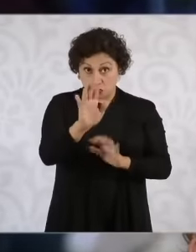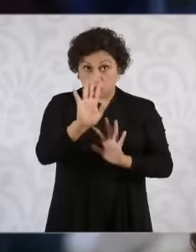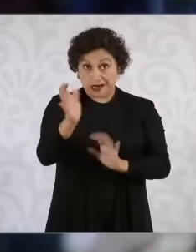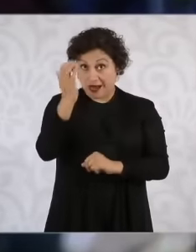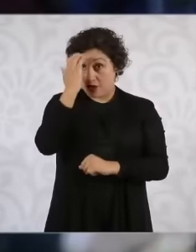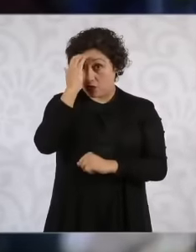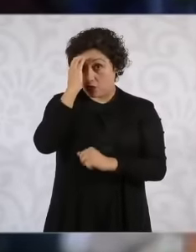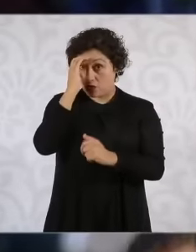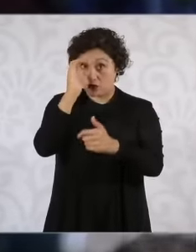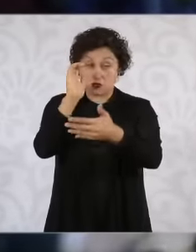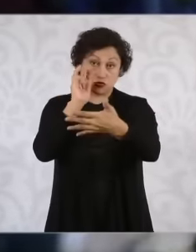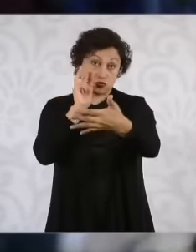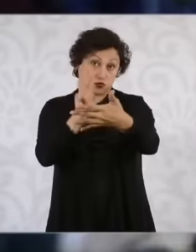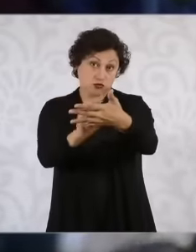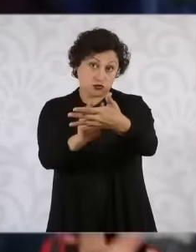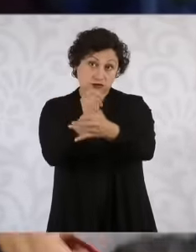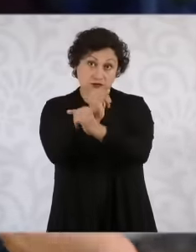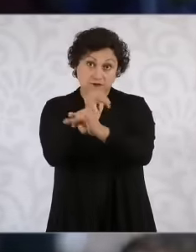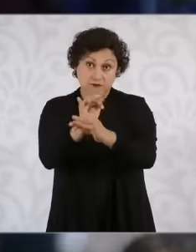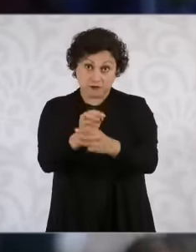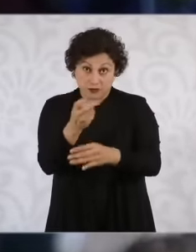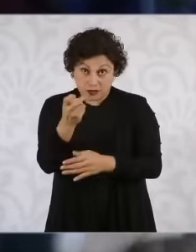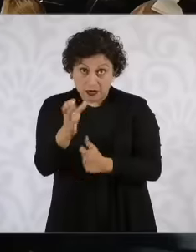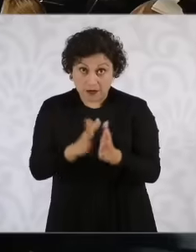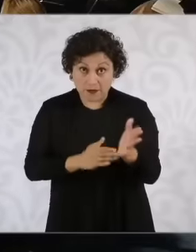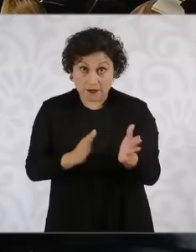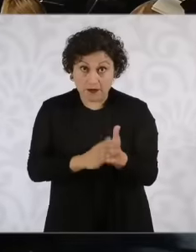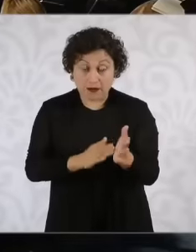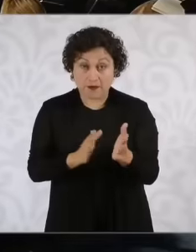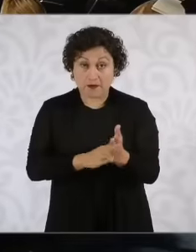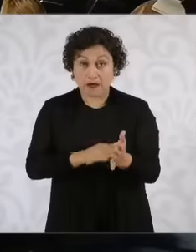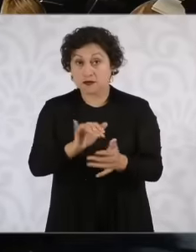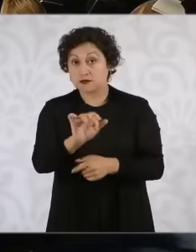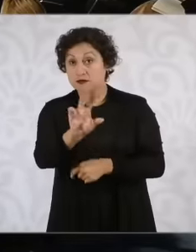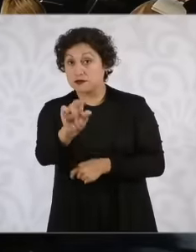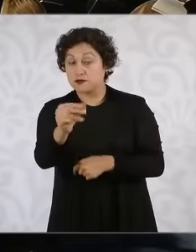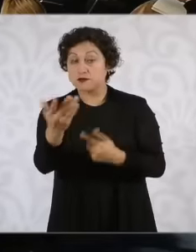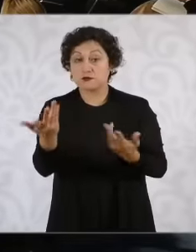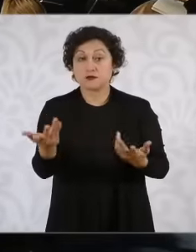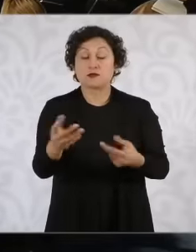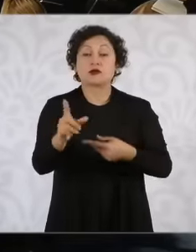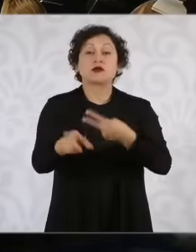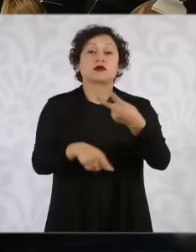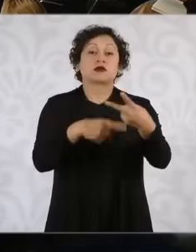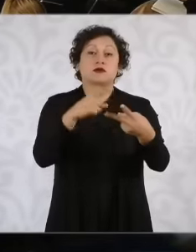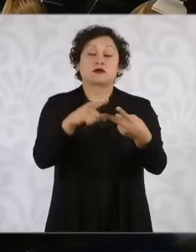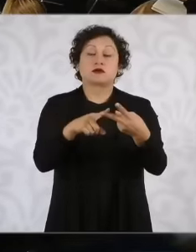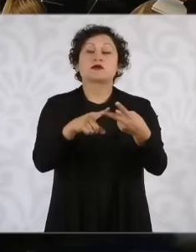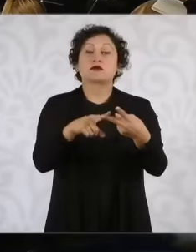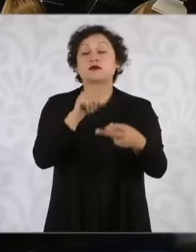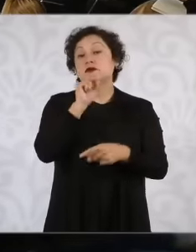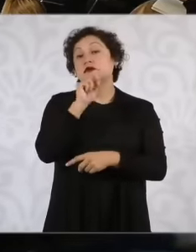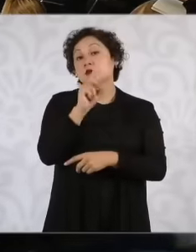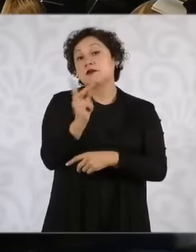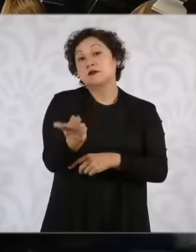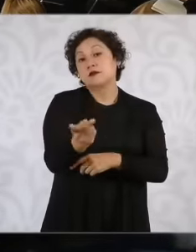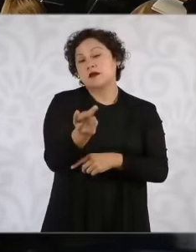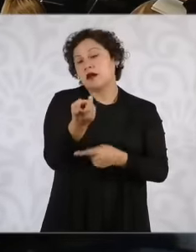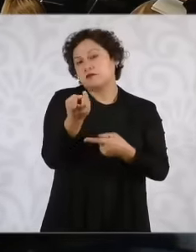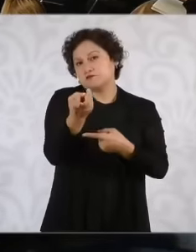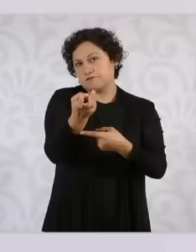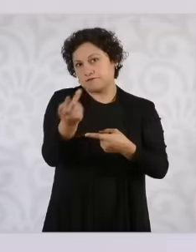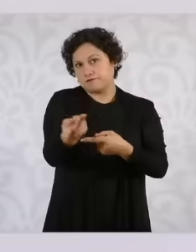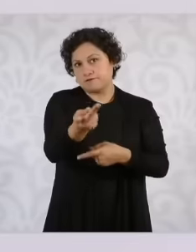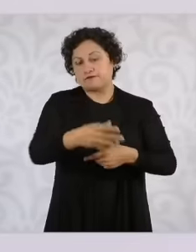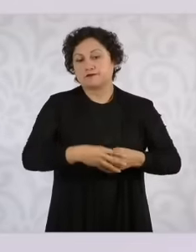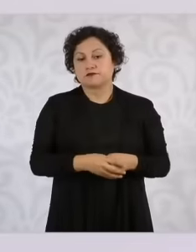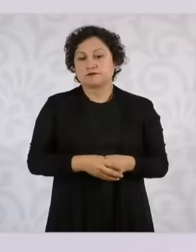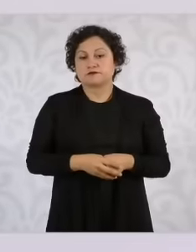if you know the content of this of this text and well ask you that first I do not know the